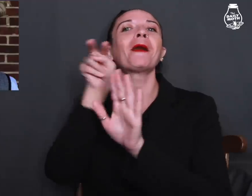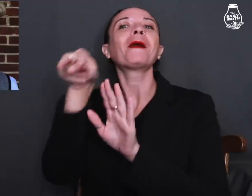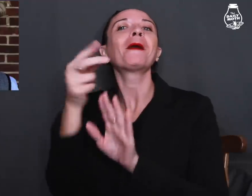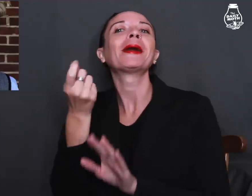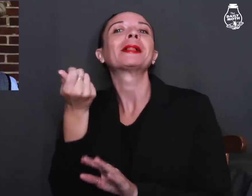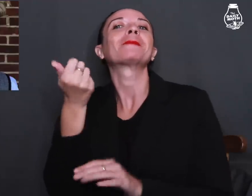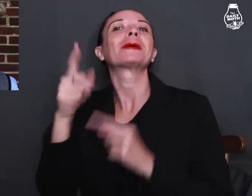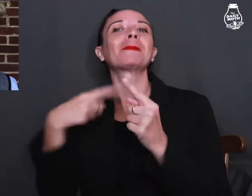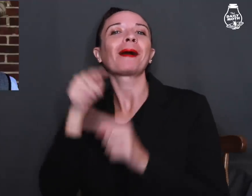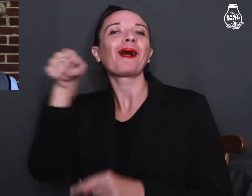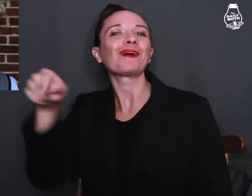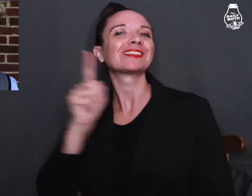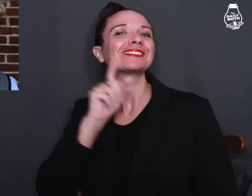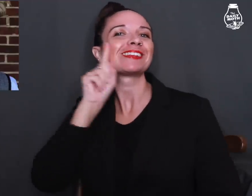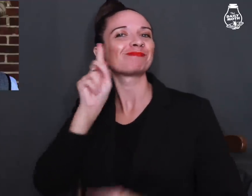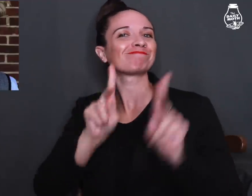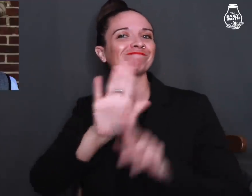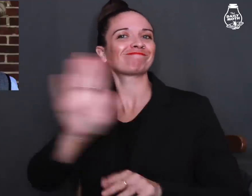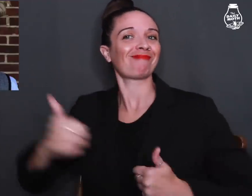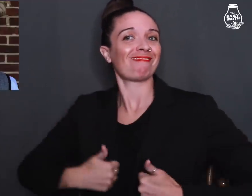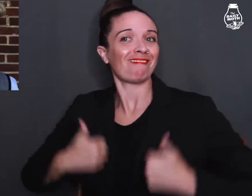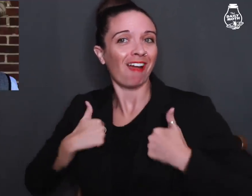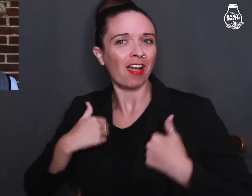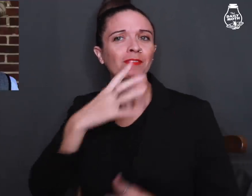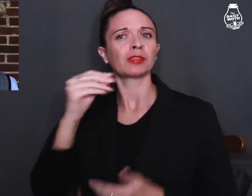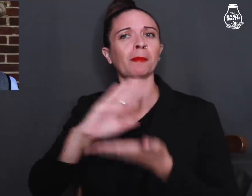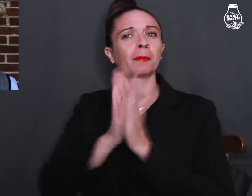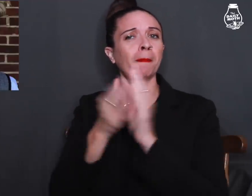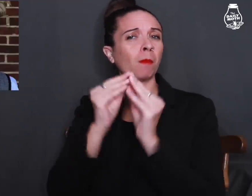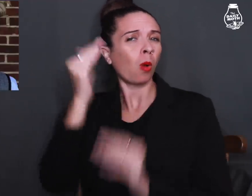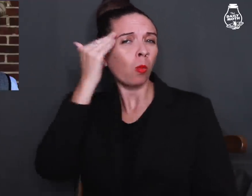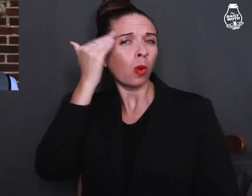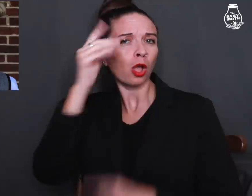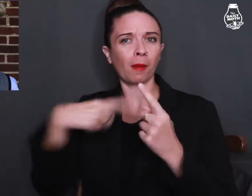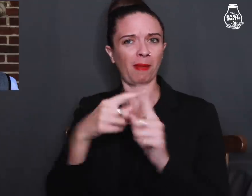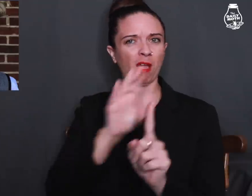a little glimpse of Deaf lives and be more aware of